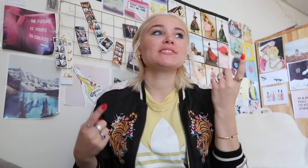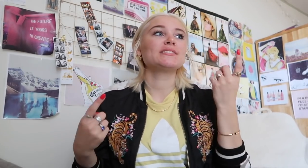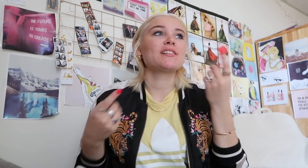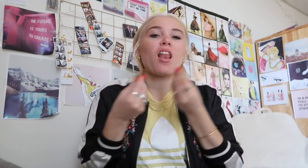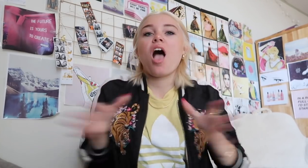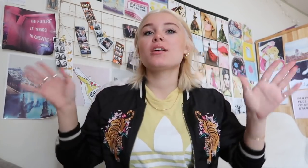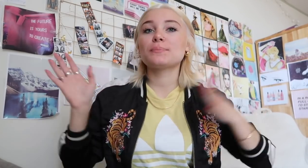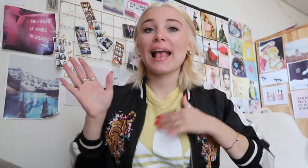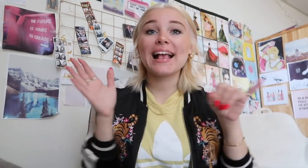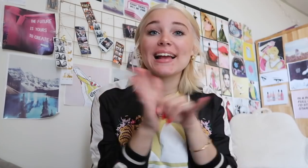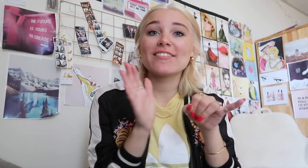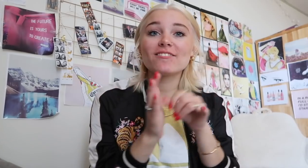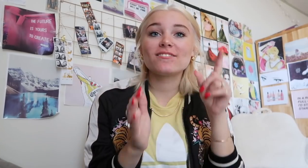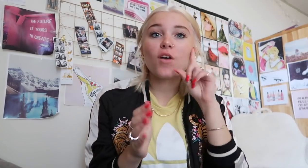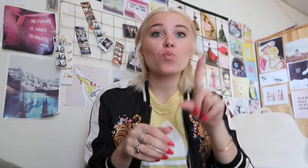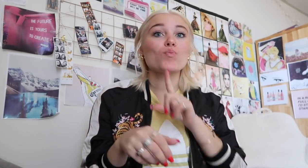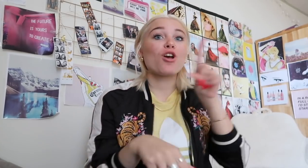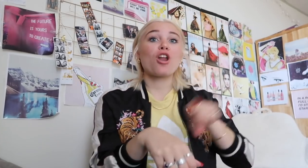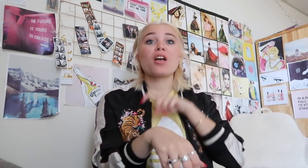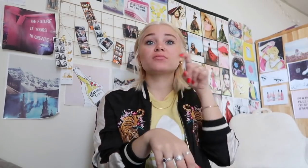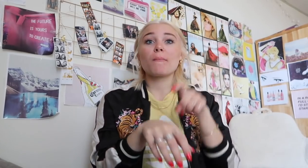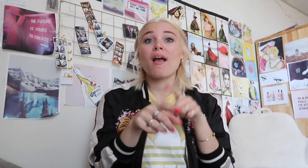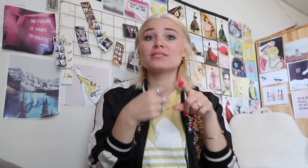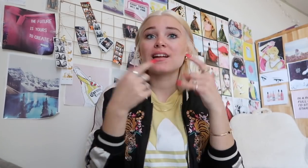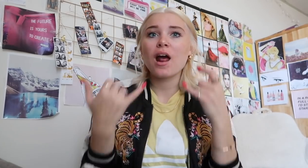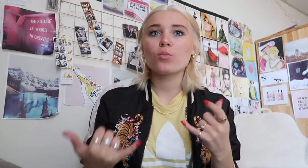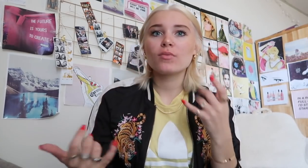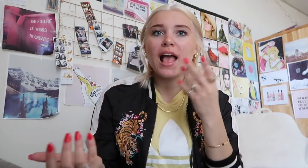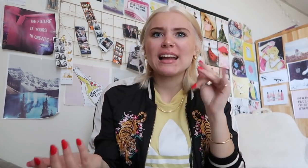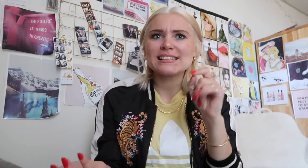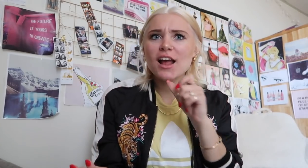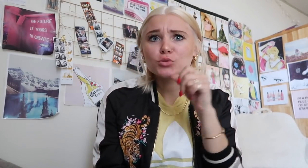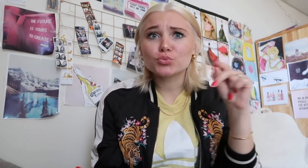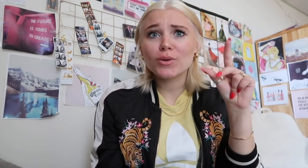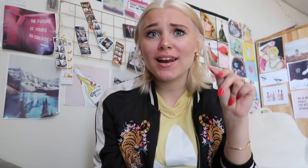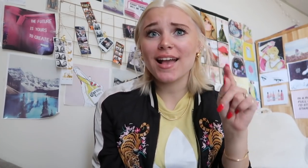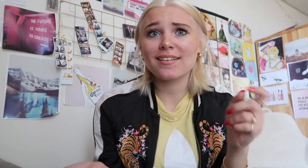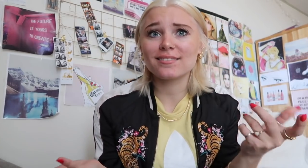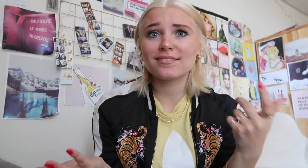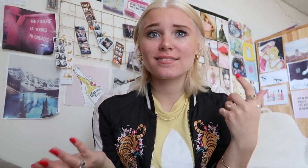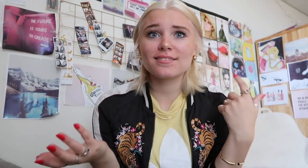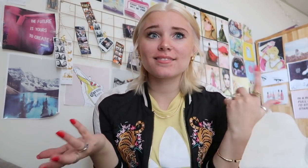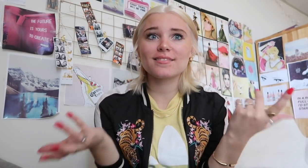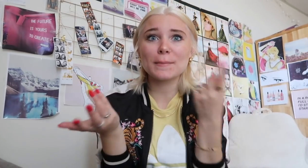but just lost my identity as a deaf person for a long time until now and it is not too late